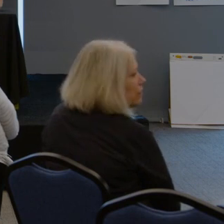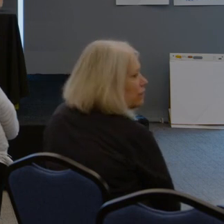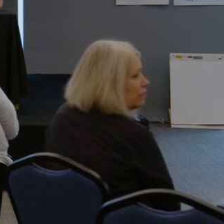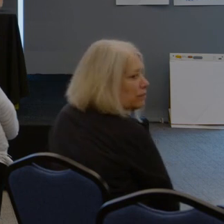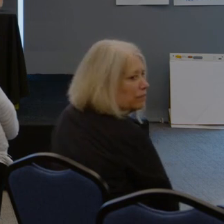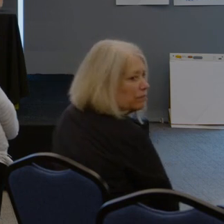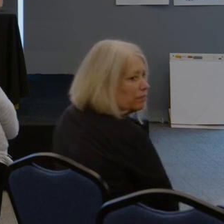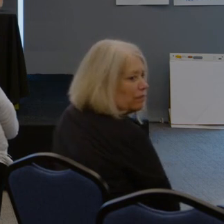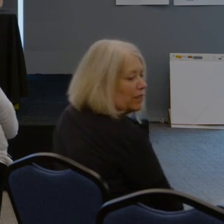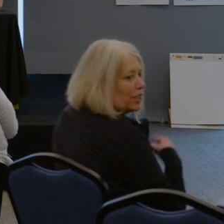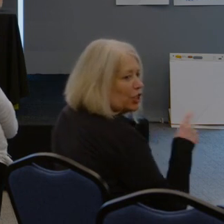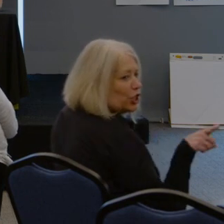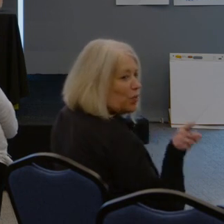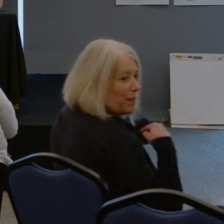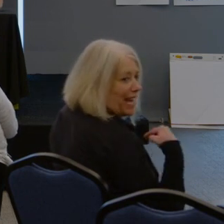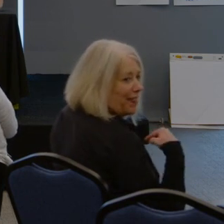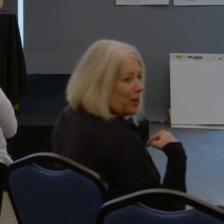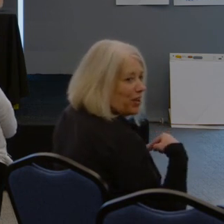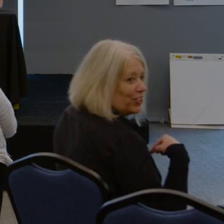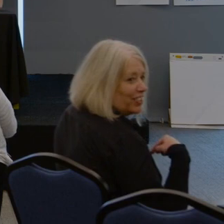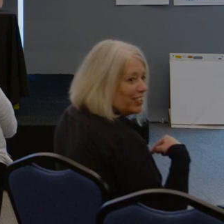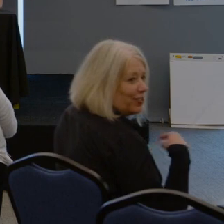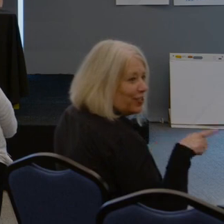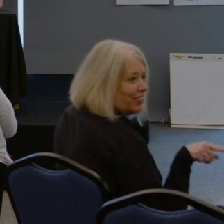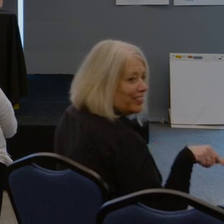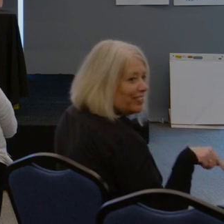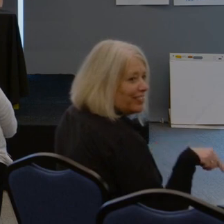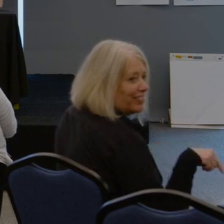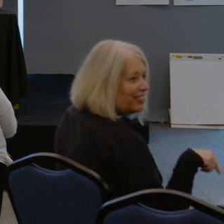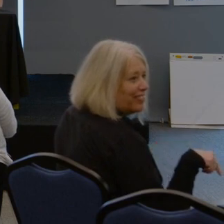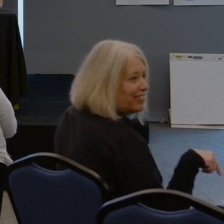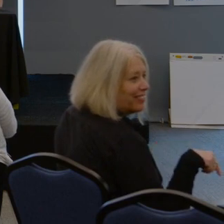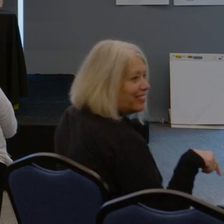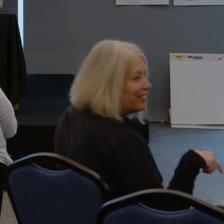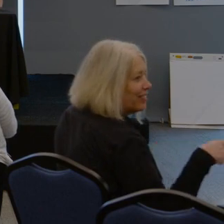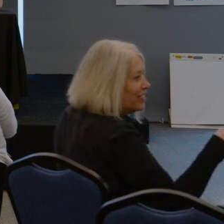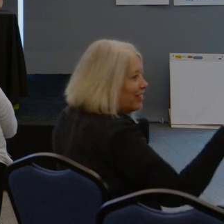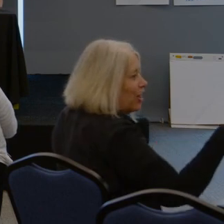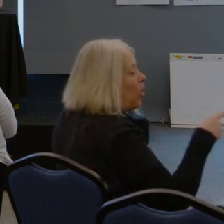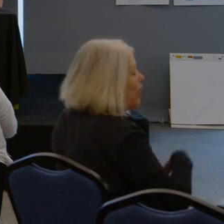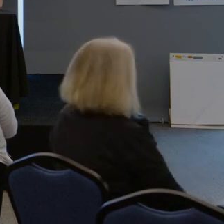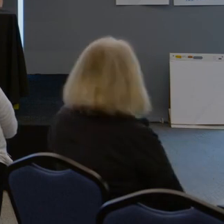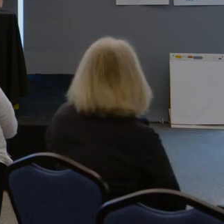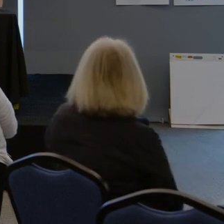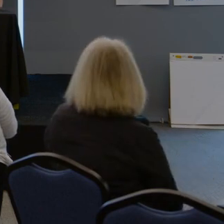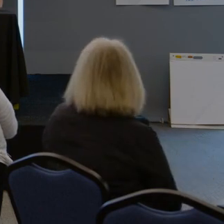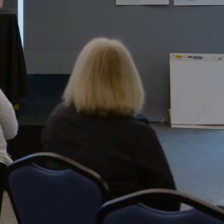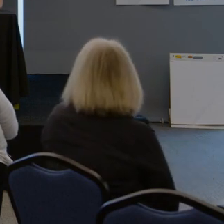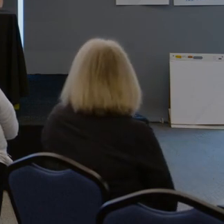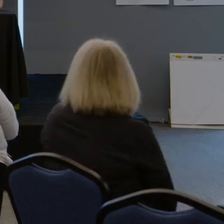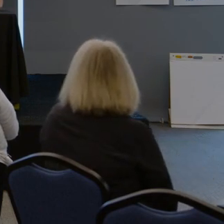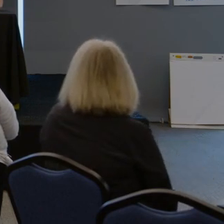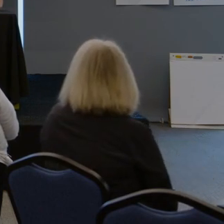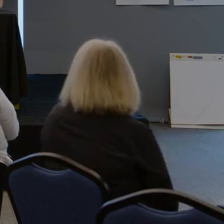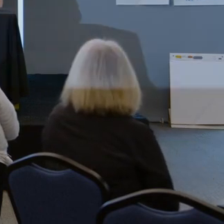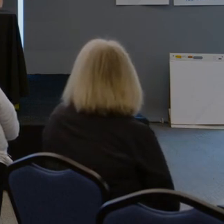You kind of started to ask the question, we were wondering the footprint in rural Arizona, for Circle the City